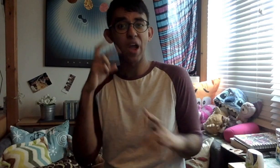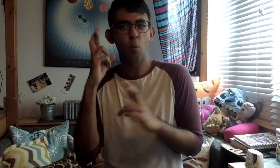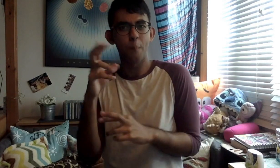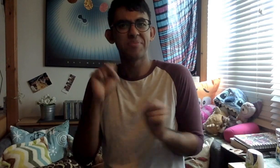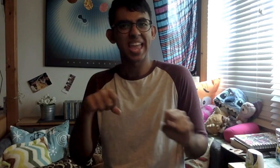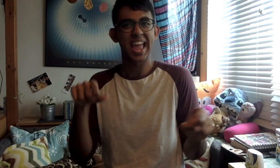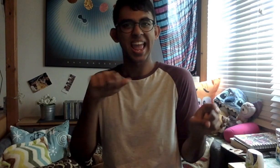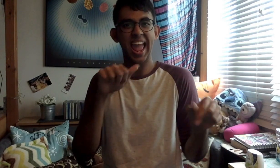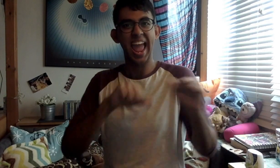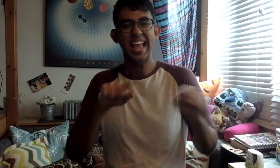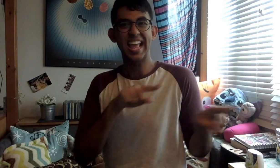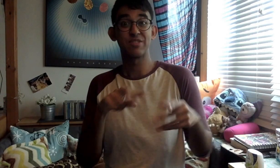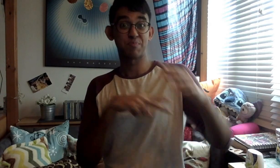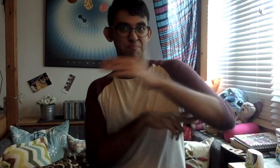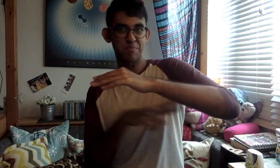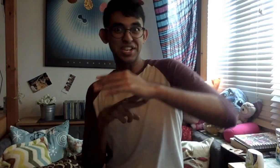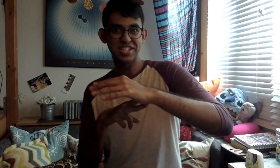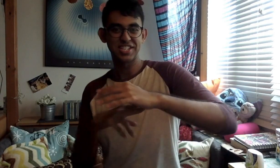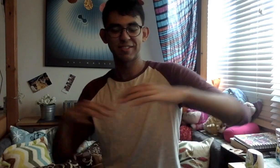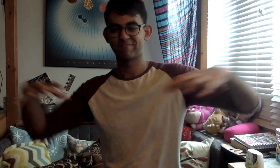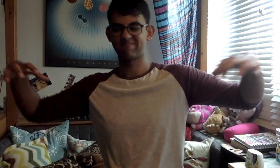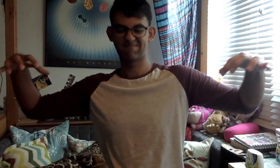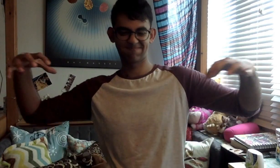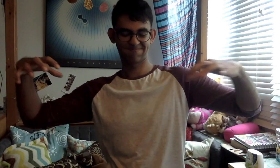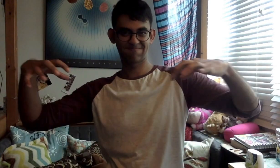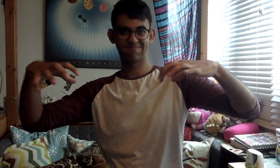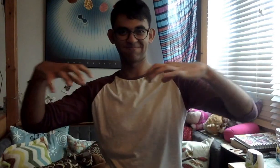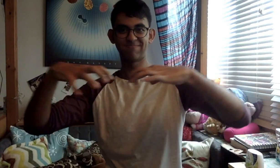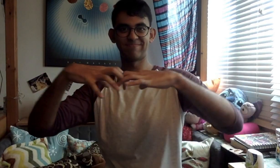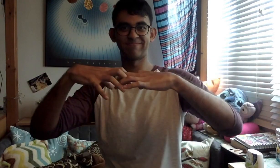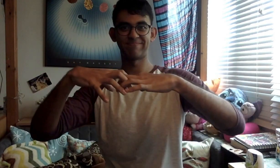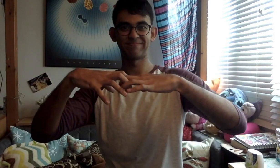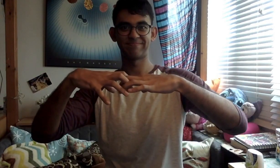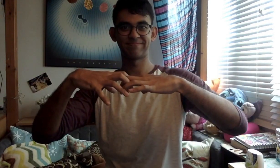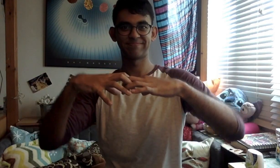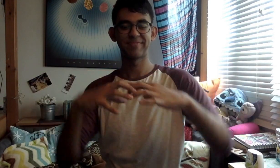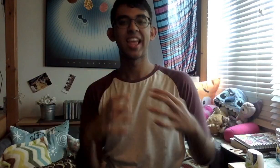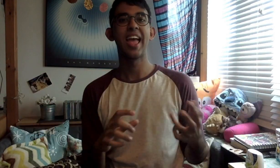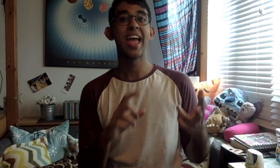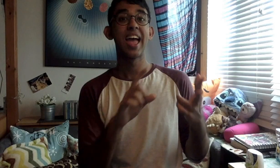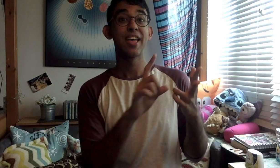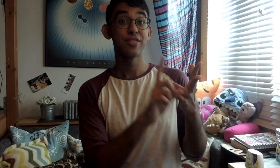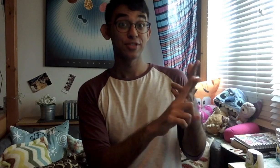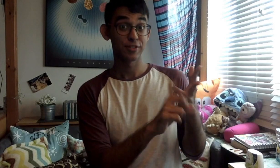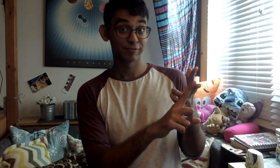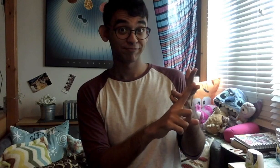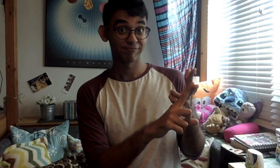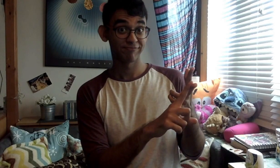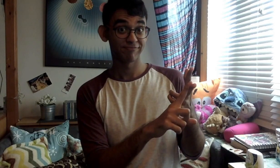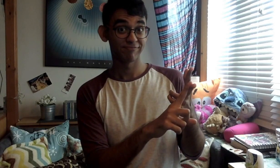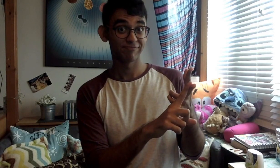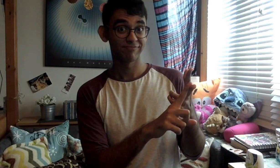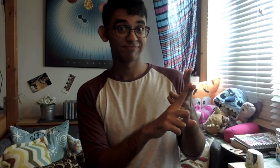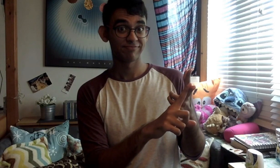I thus hope I can act as a bridge, bringing these world together. Next,